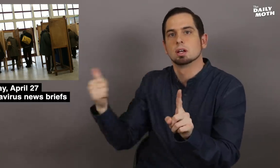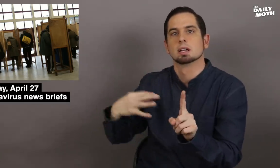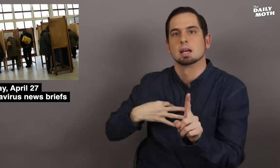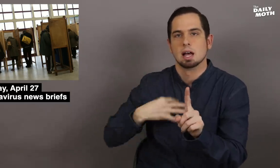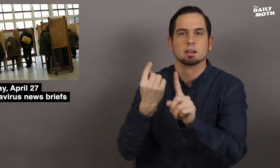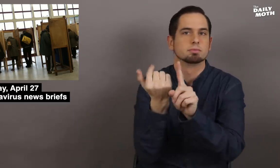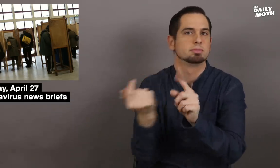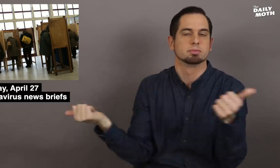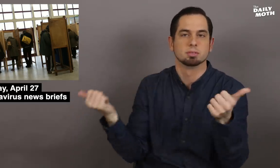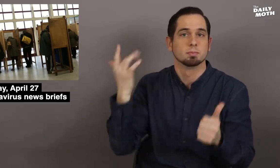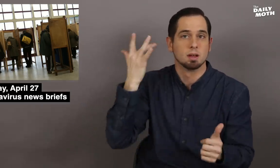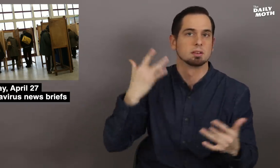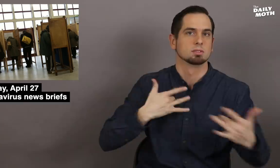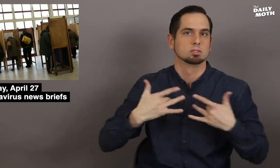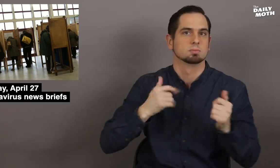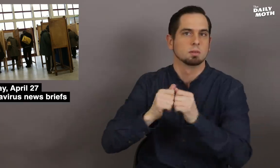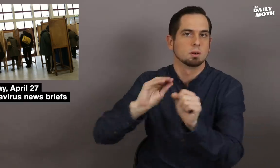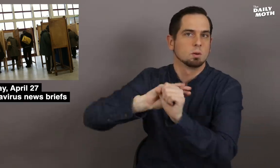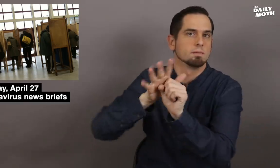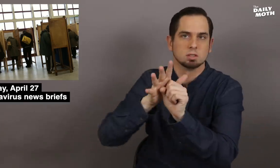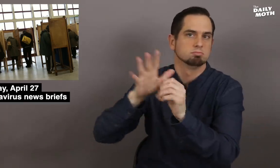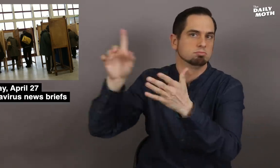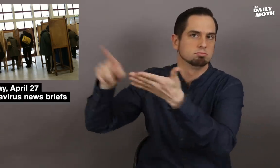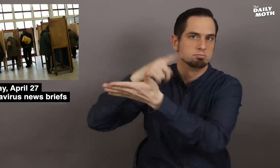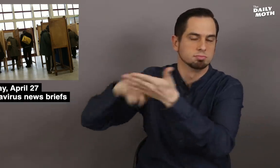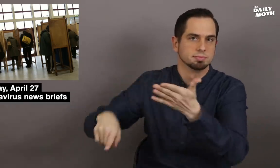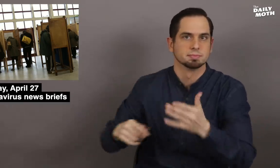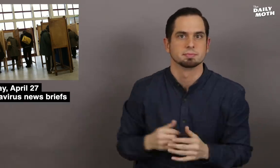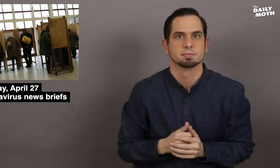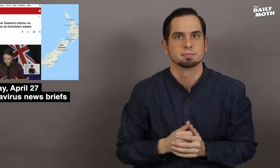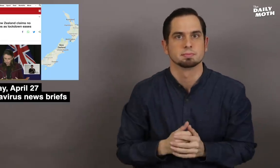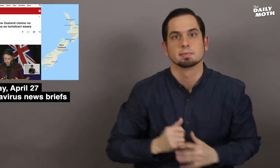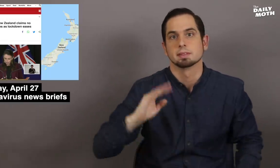other candidates due to concerns with coronavirus.